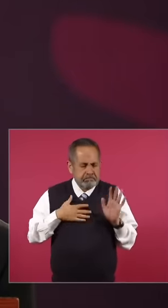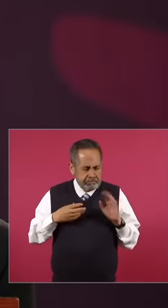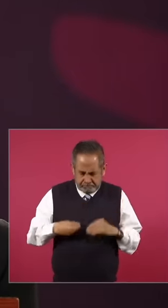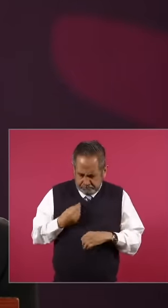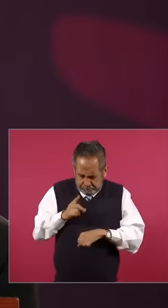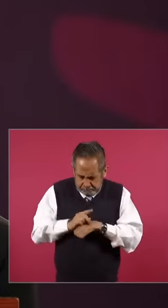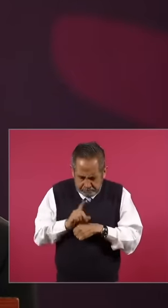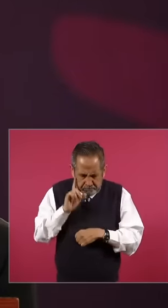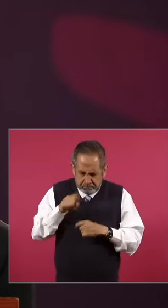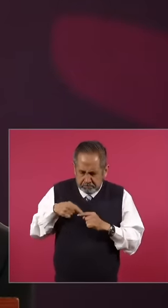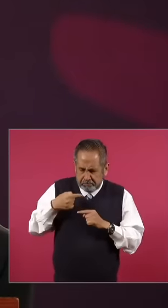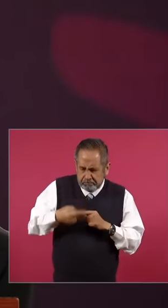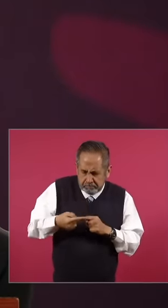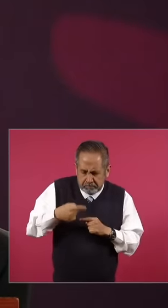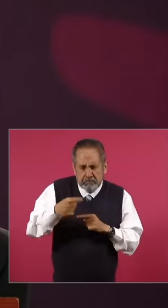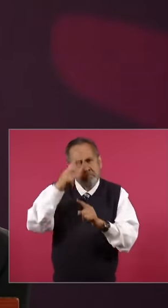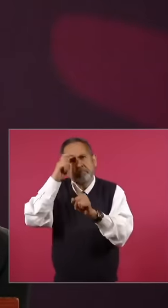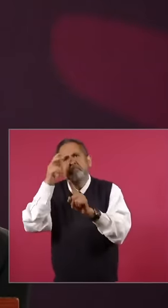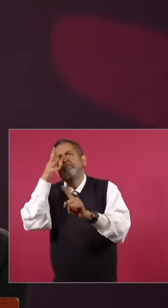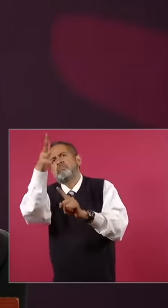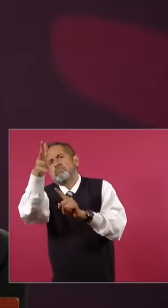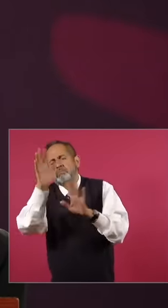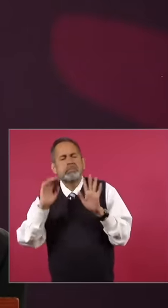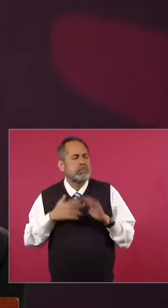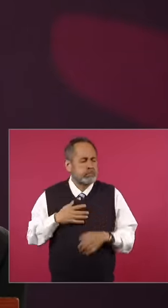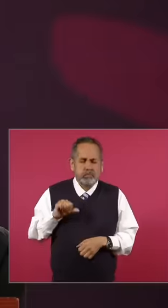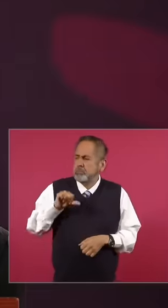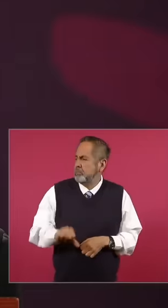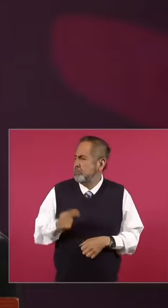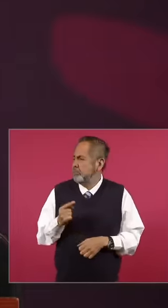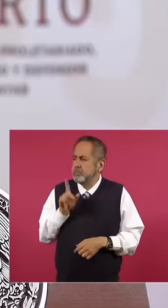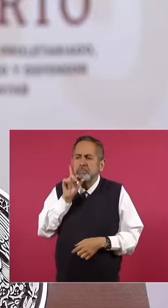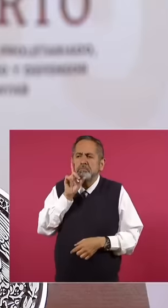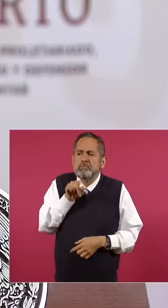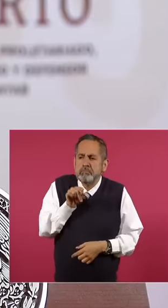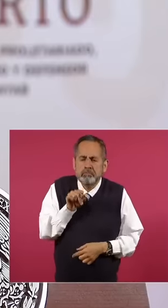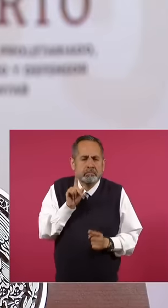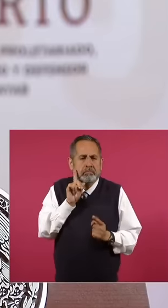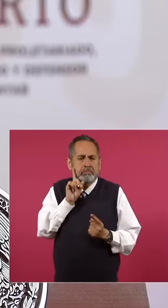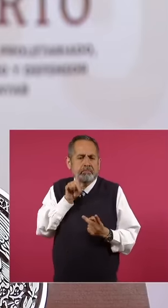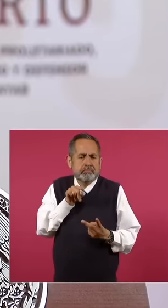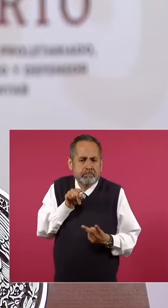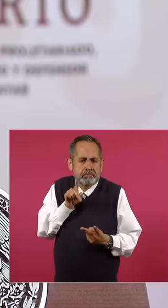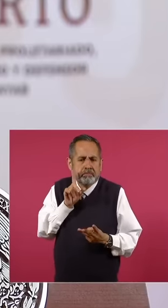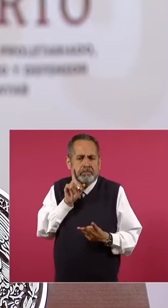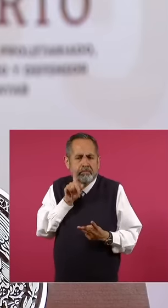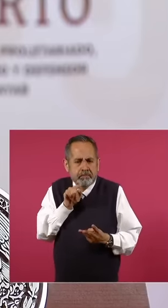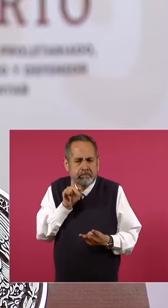I have long-term dreams but I go every day every day that is something I have learned quickly here